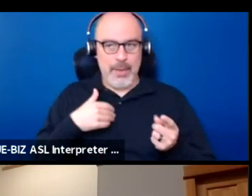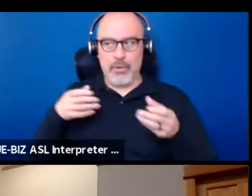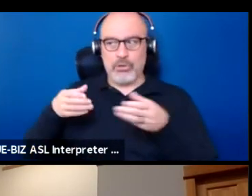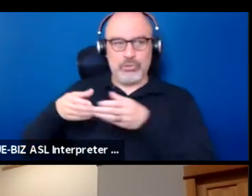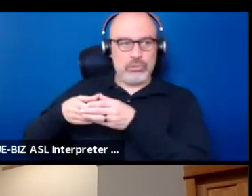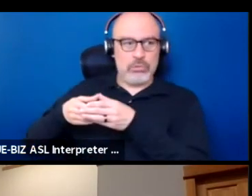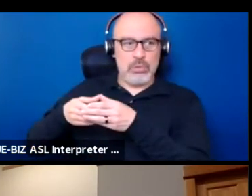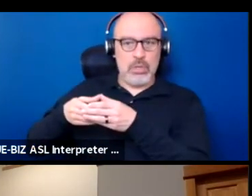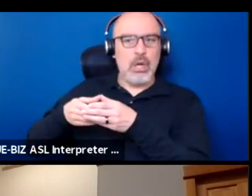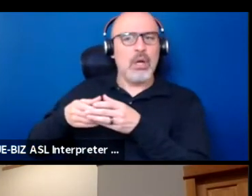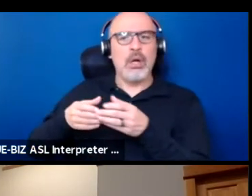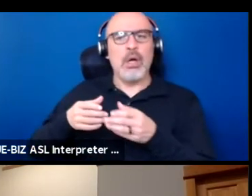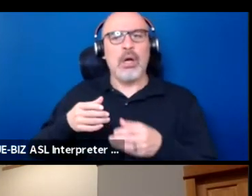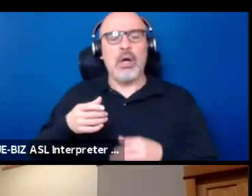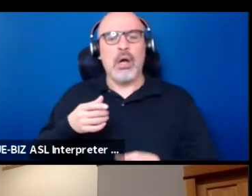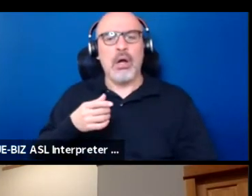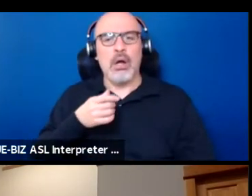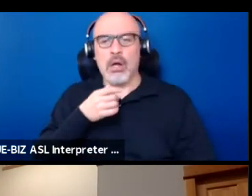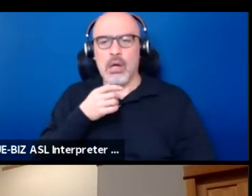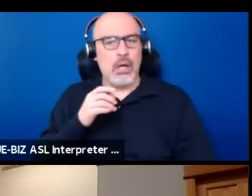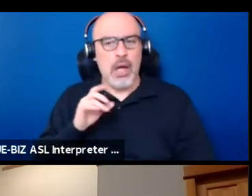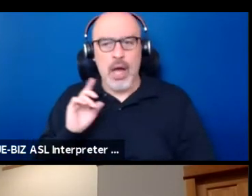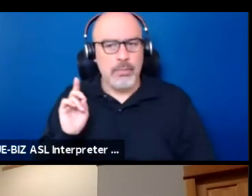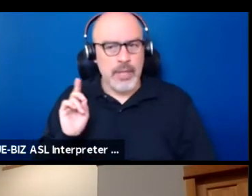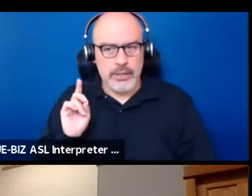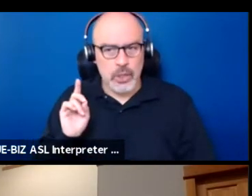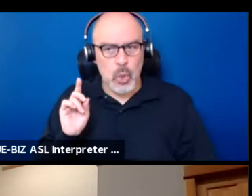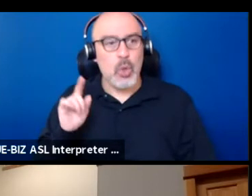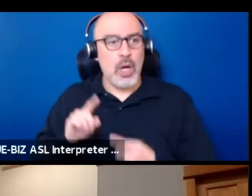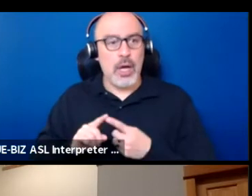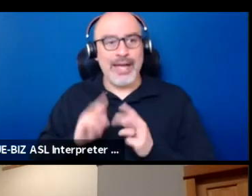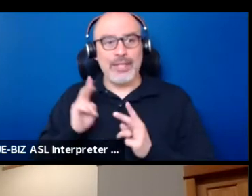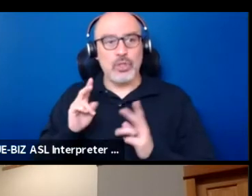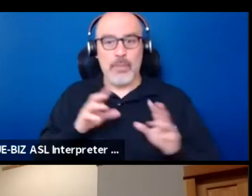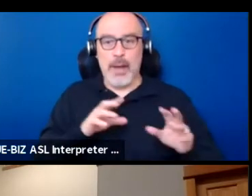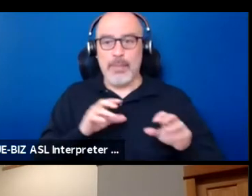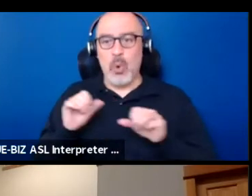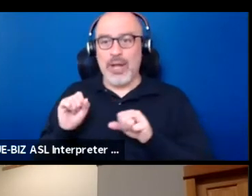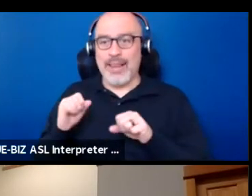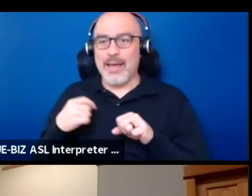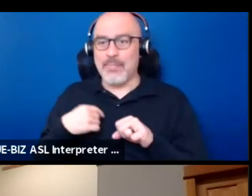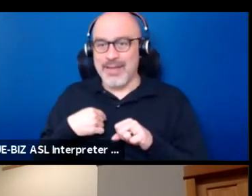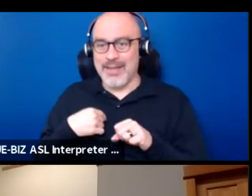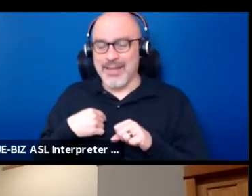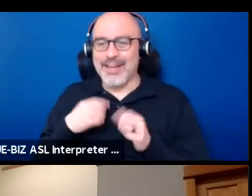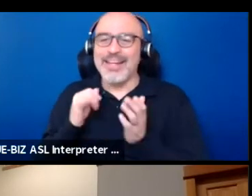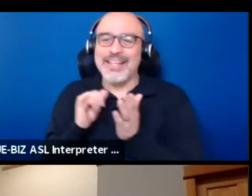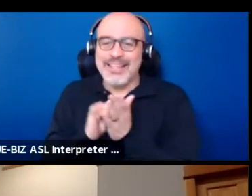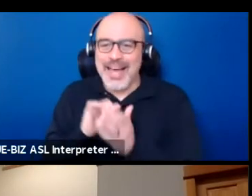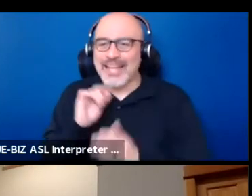I'm not Dakota unless my people claim me. That's the only reason I'm Dakota.